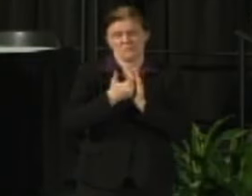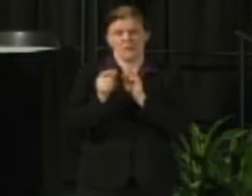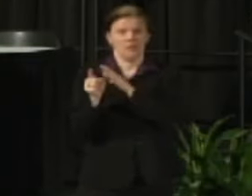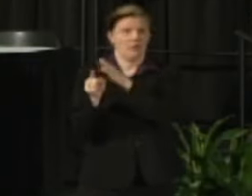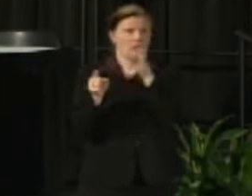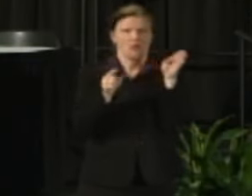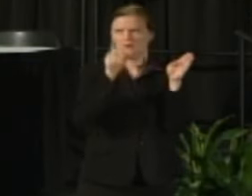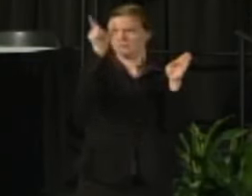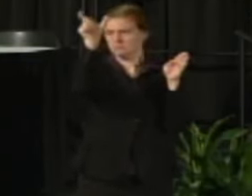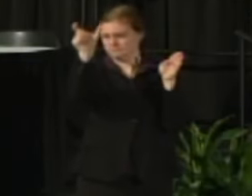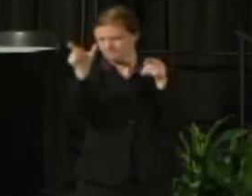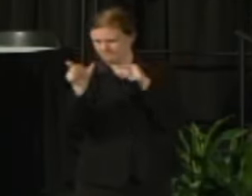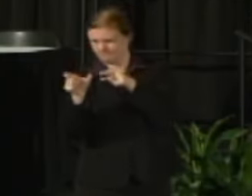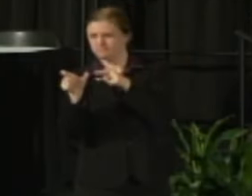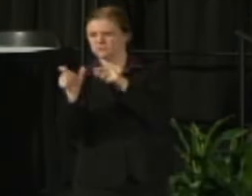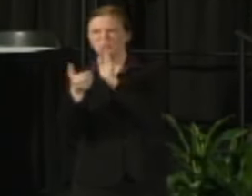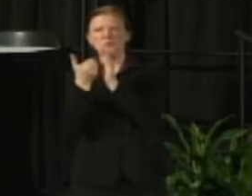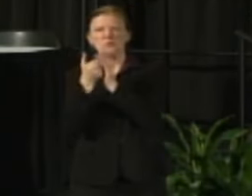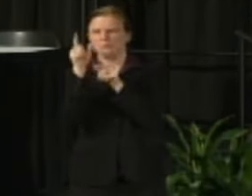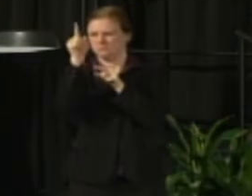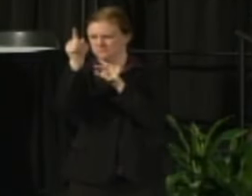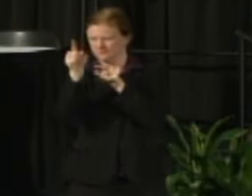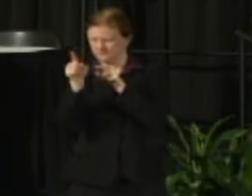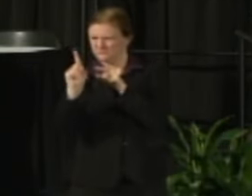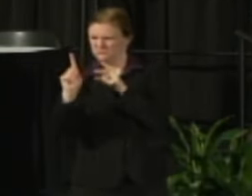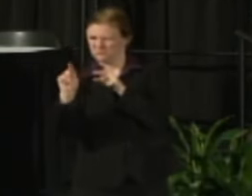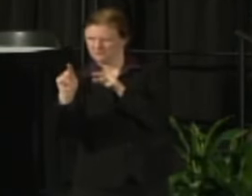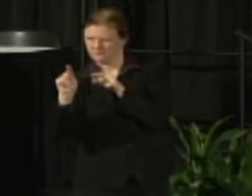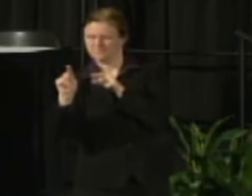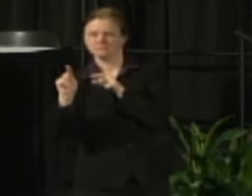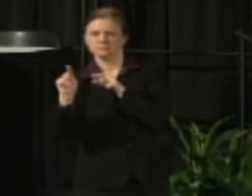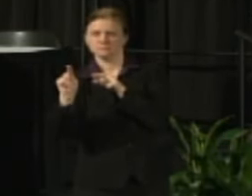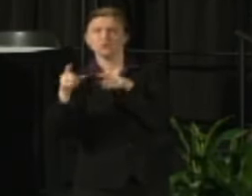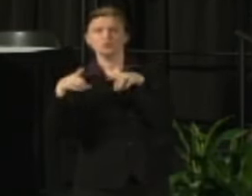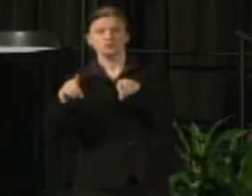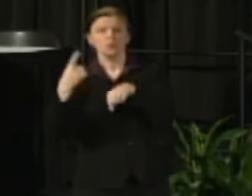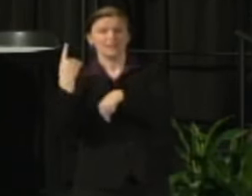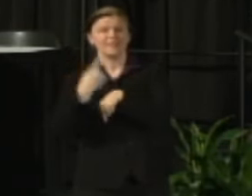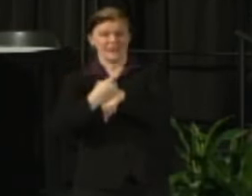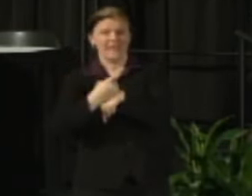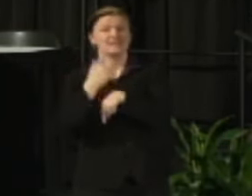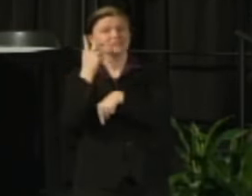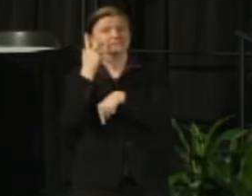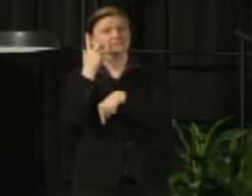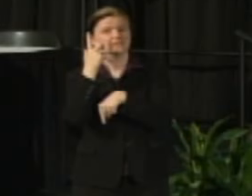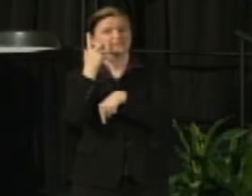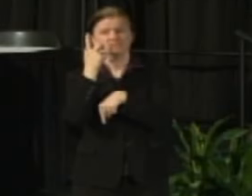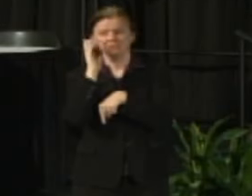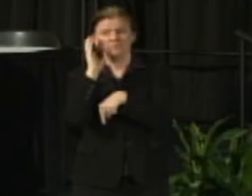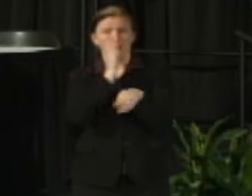That's an RSS feed so that in the course of a day we expect that that messaging will change.